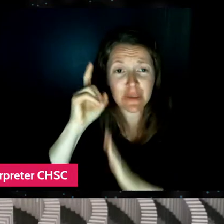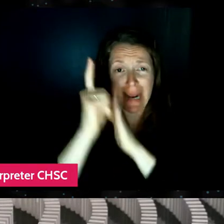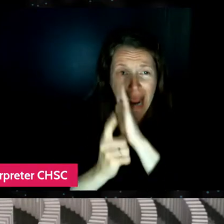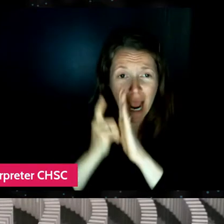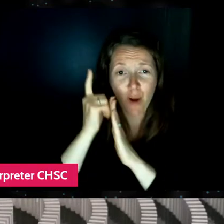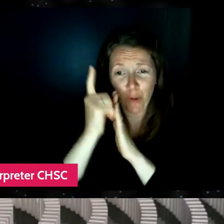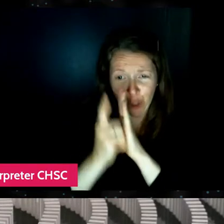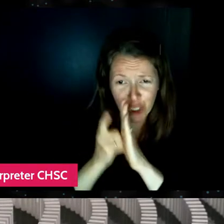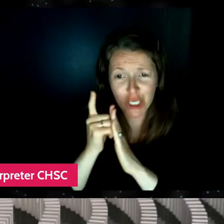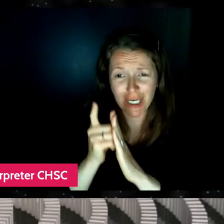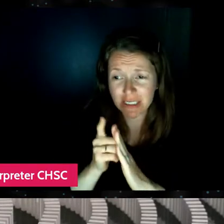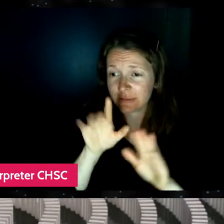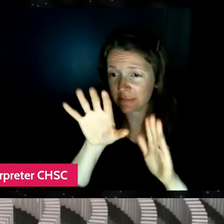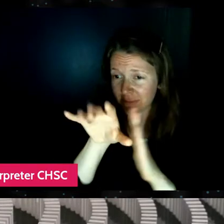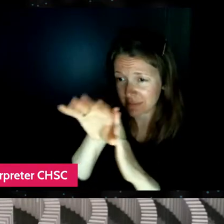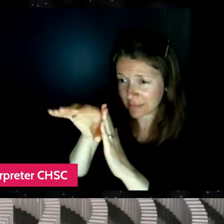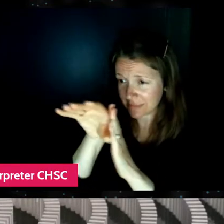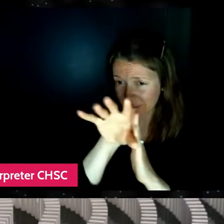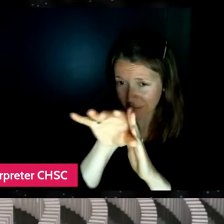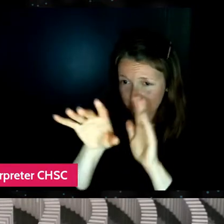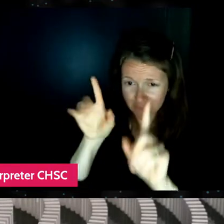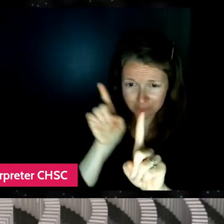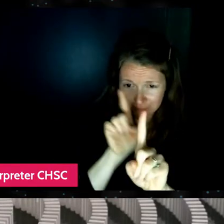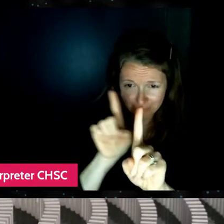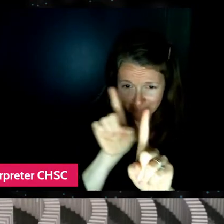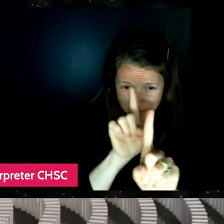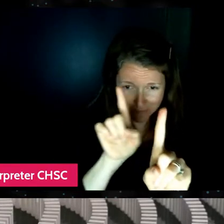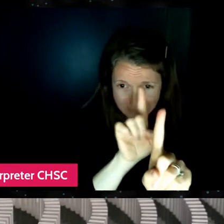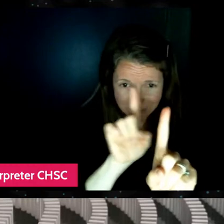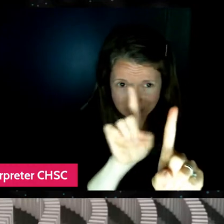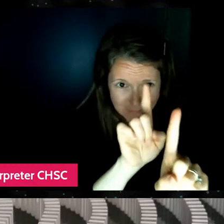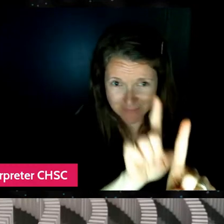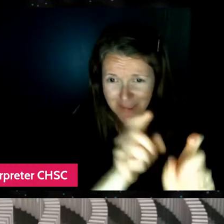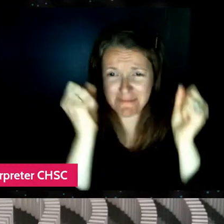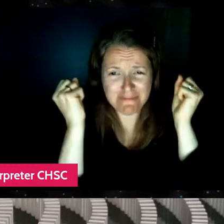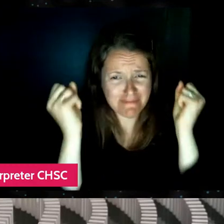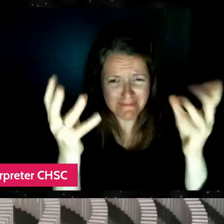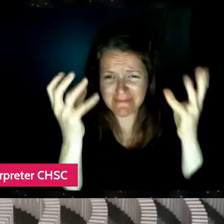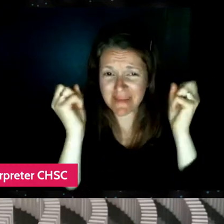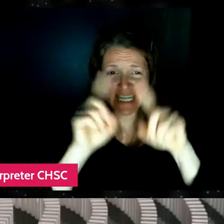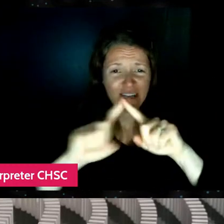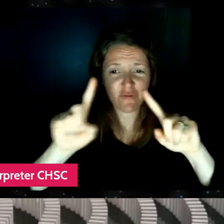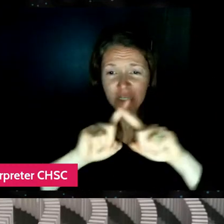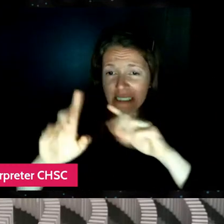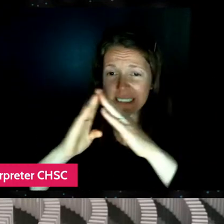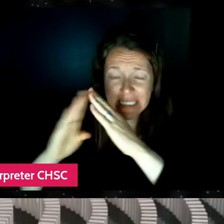and just went through so much and followed her, you know, to tons of cities and just was always sort of,